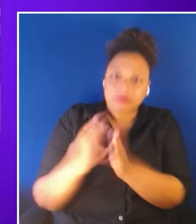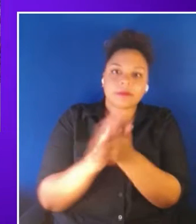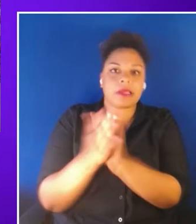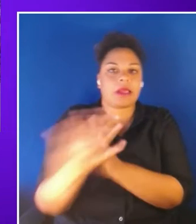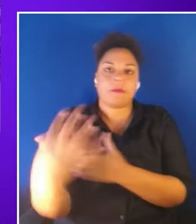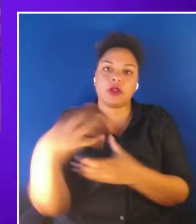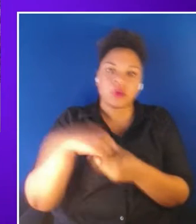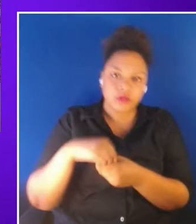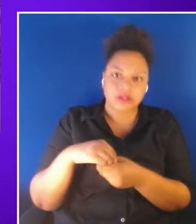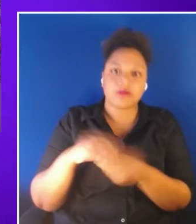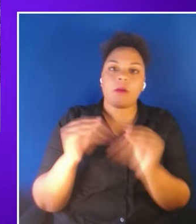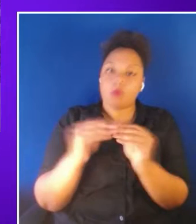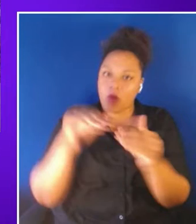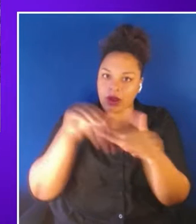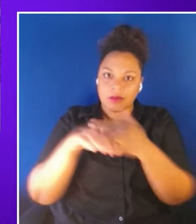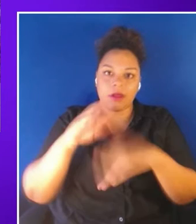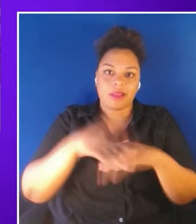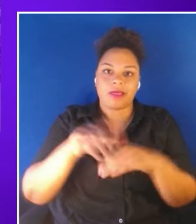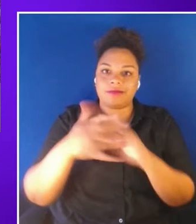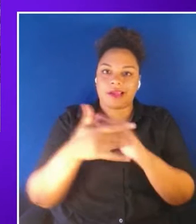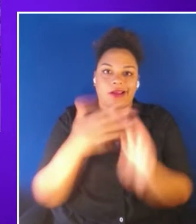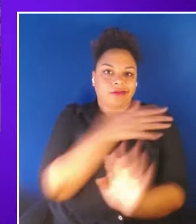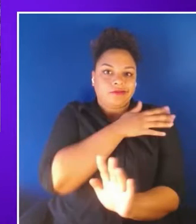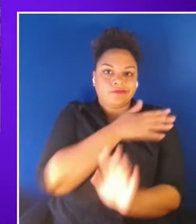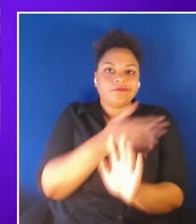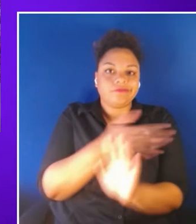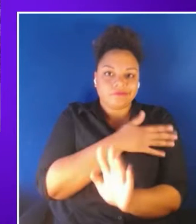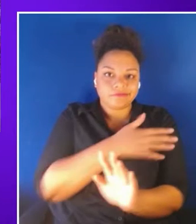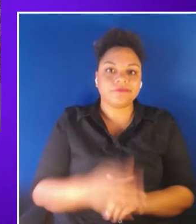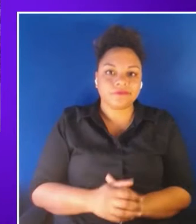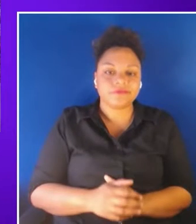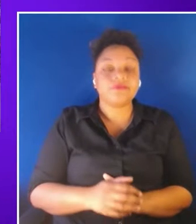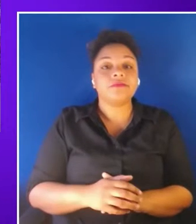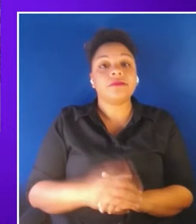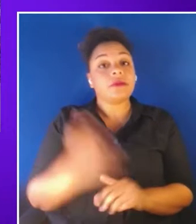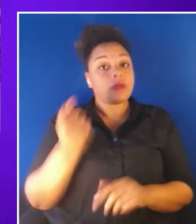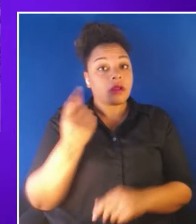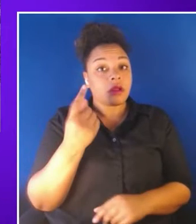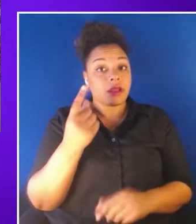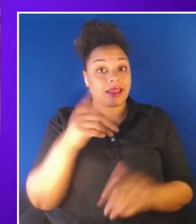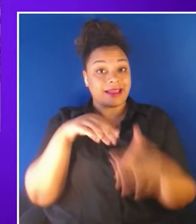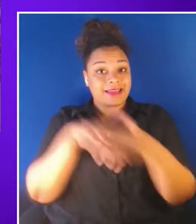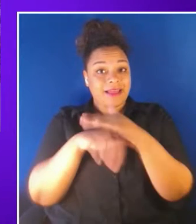the technologies that came before it. But the accessibility of platforms as rich and complex as